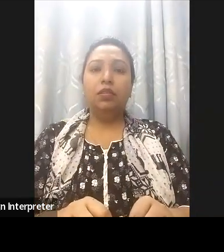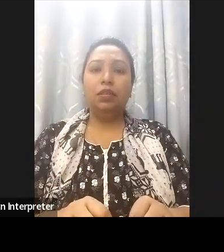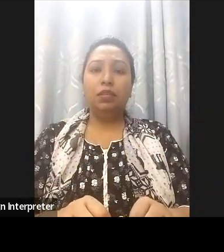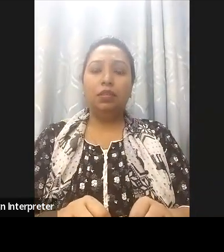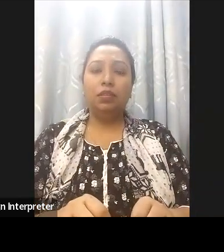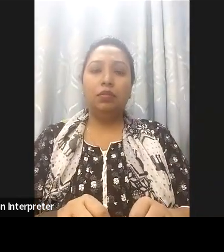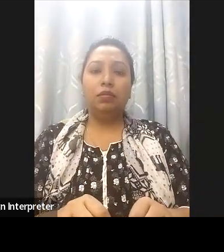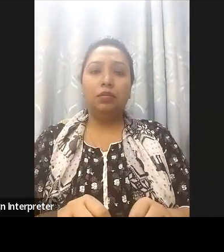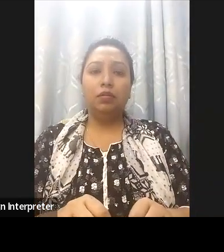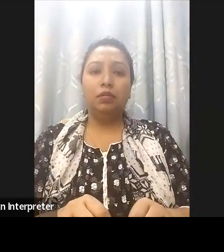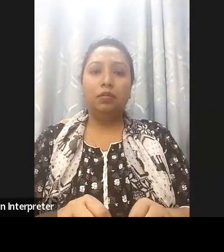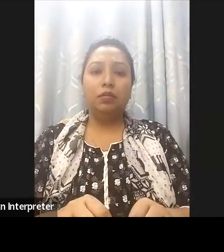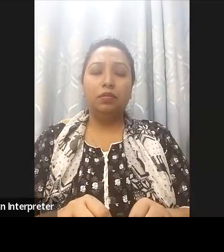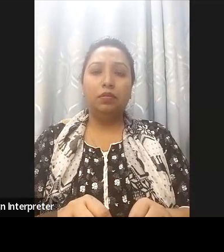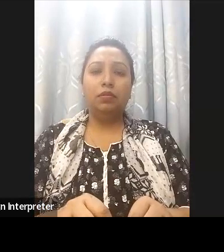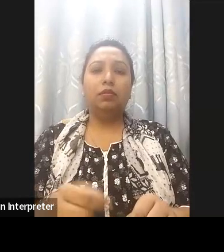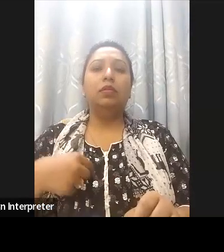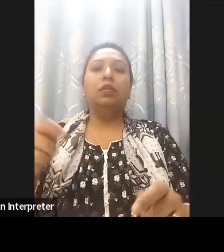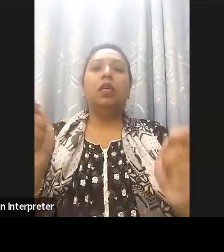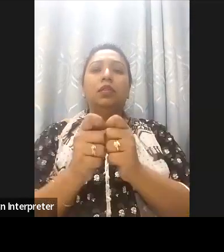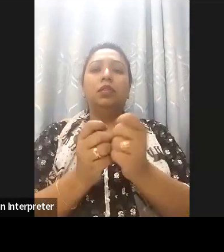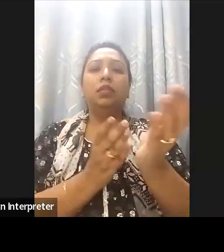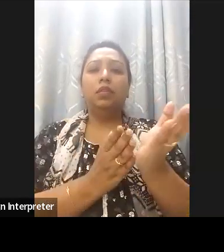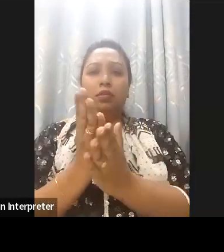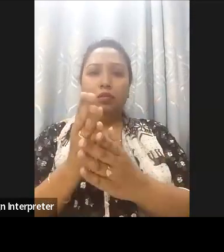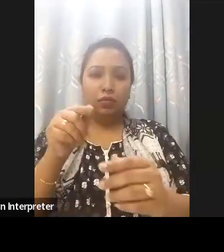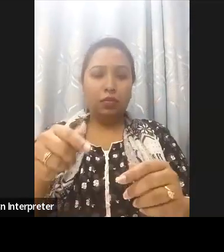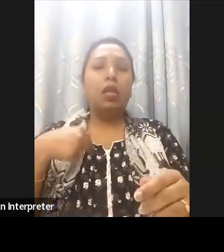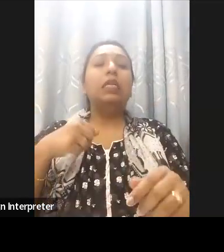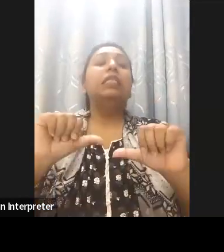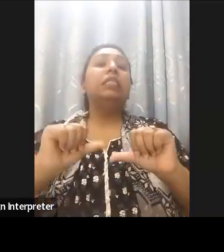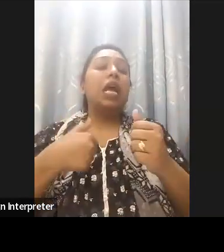health and education policies, local government policies so we're trying to embed inclusion